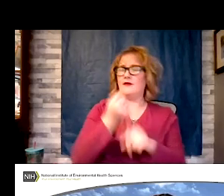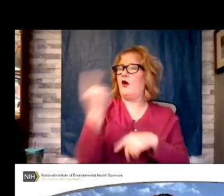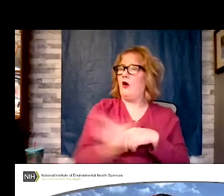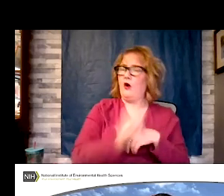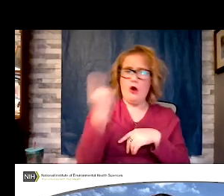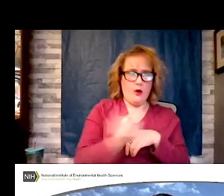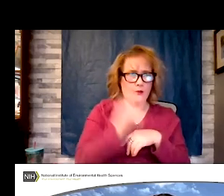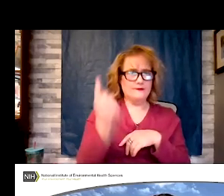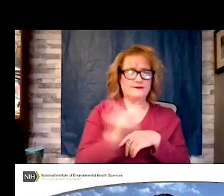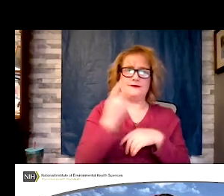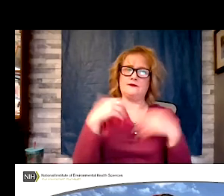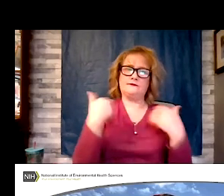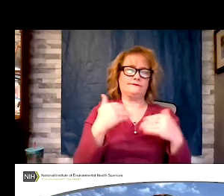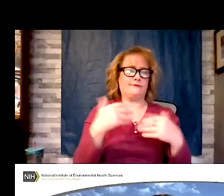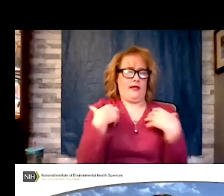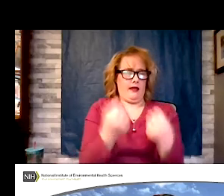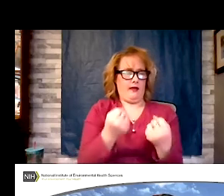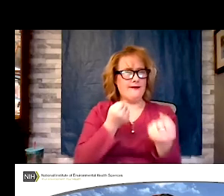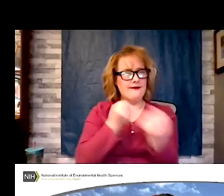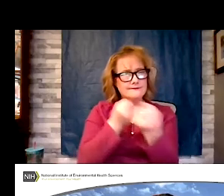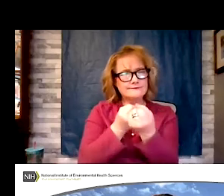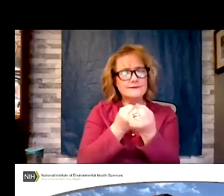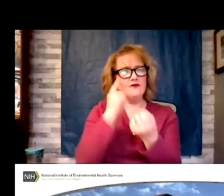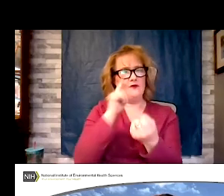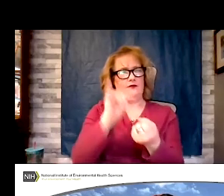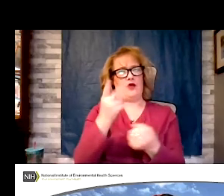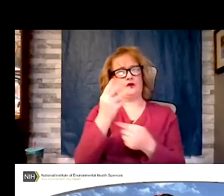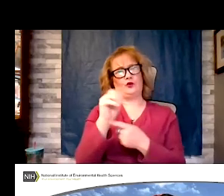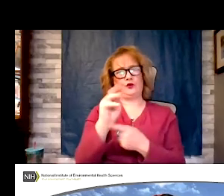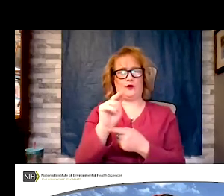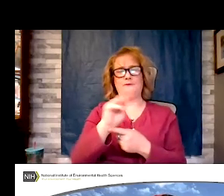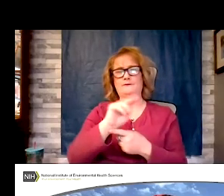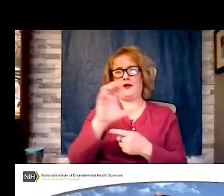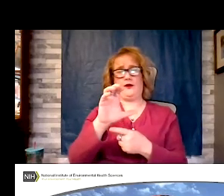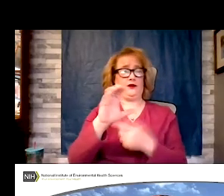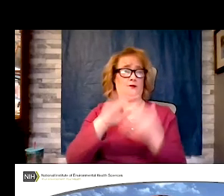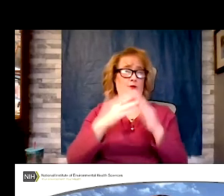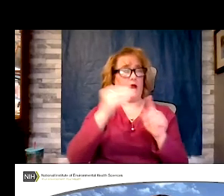health advocate for the Durham community and beyond. Joyce is a public health education